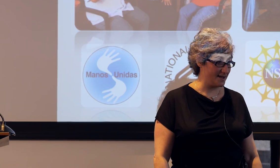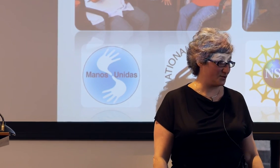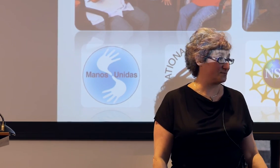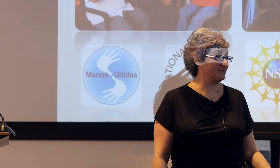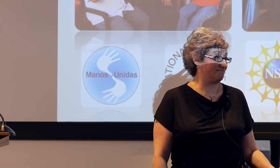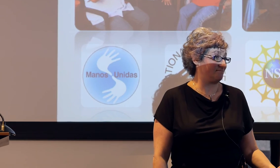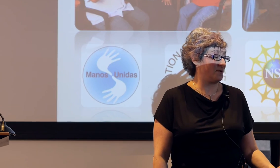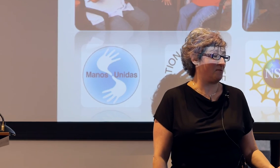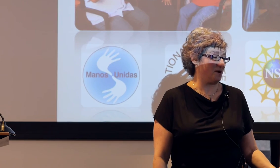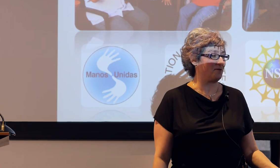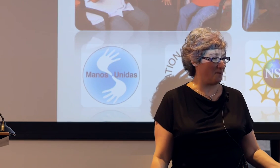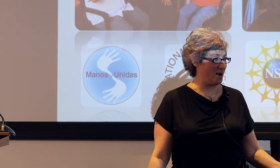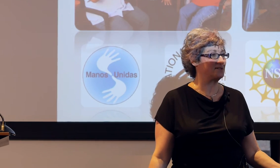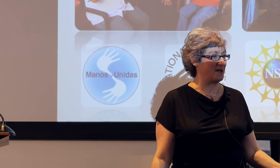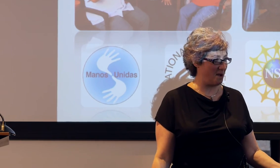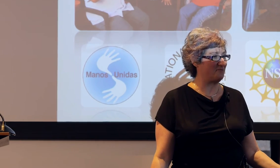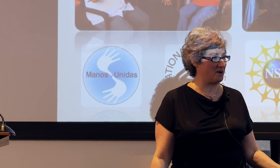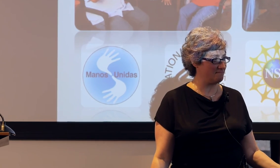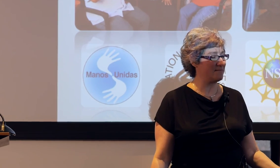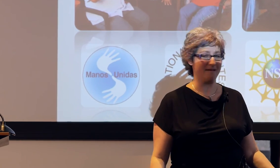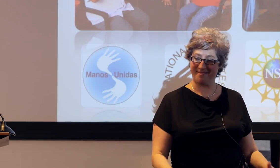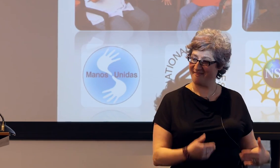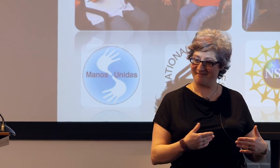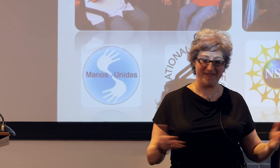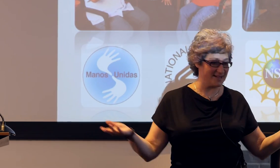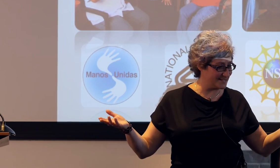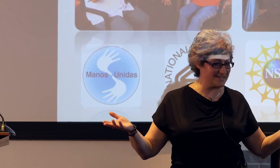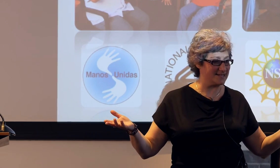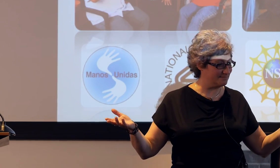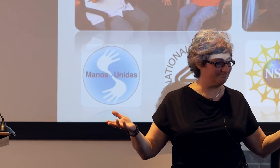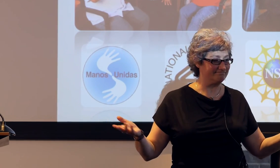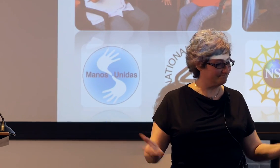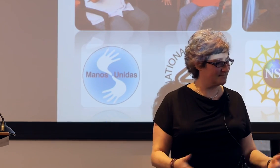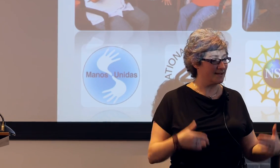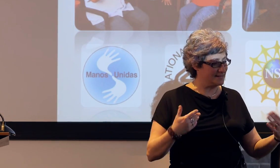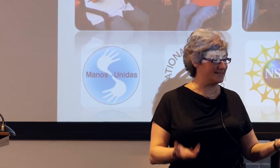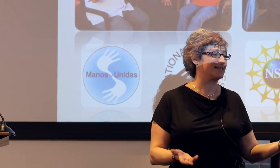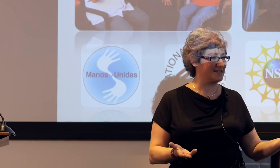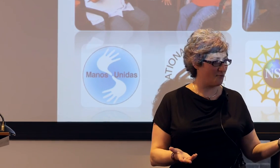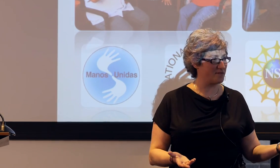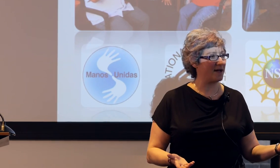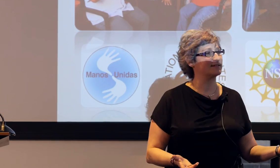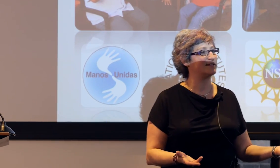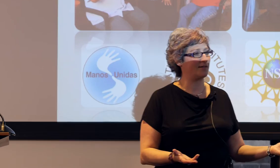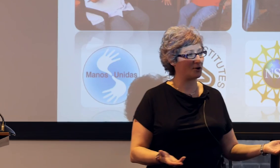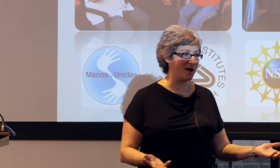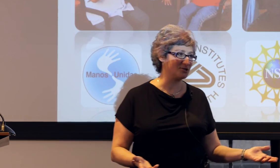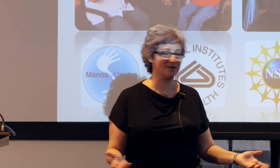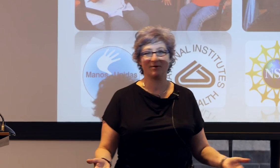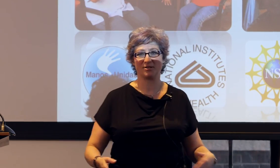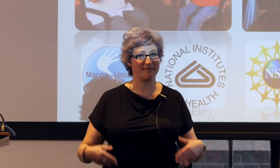Where does that, in terms of, where does that come from? That's the $64,000 question which, I think,